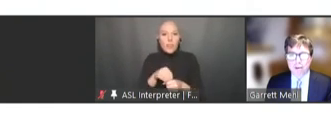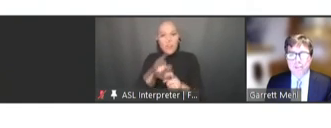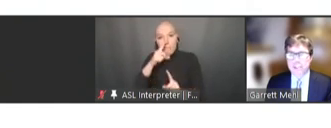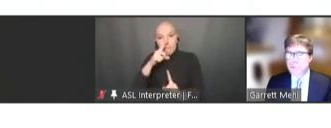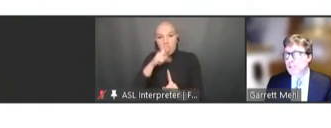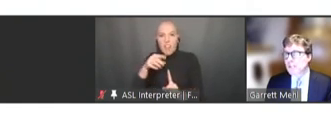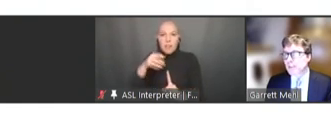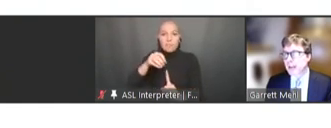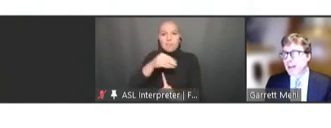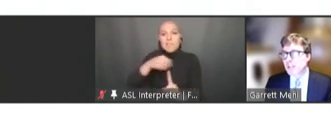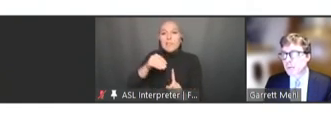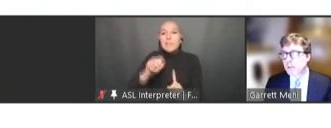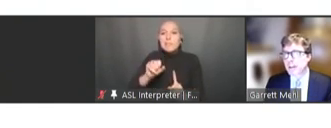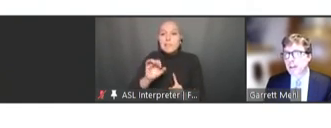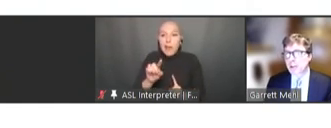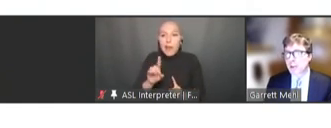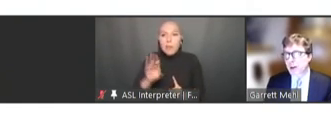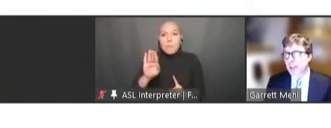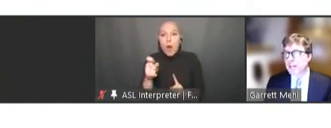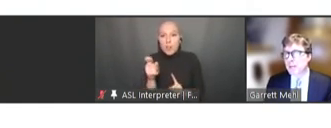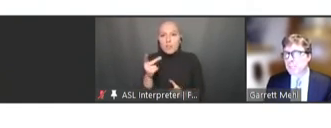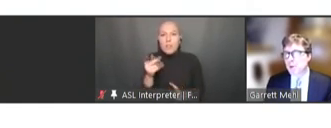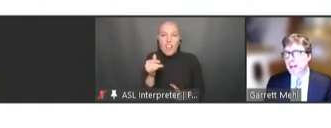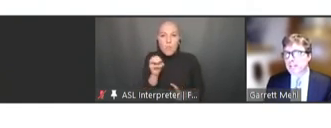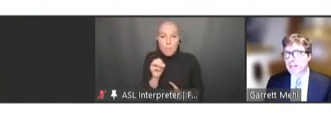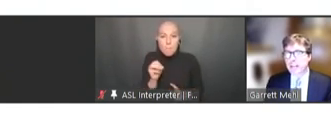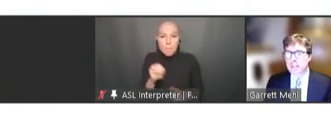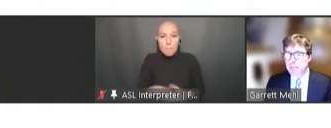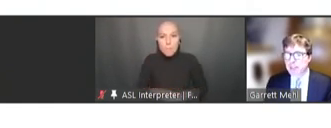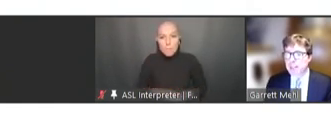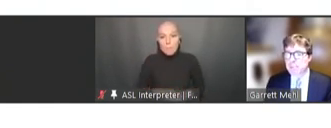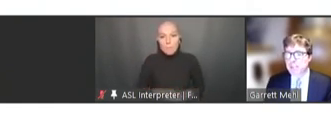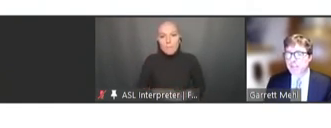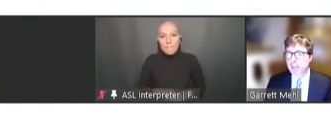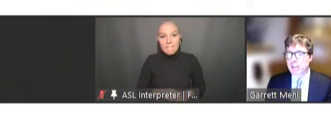The digital clearinghouse will curate products that meet these specifications